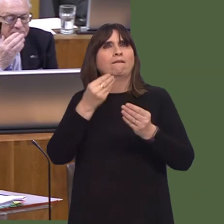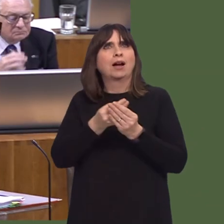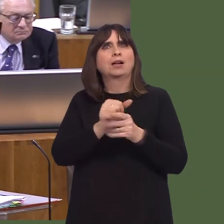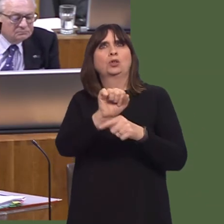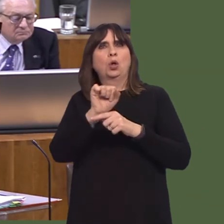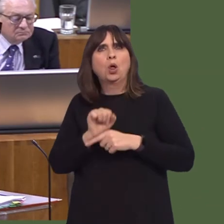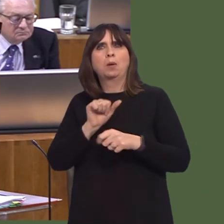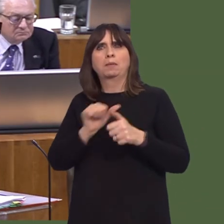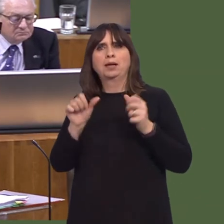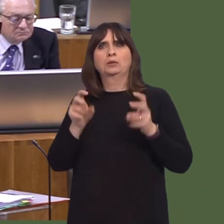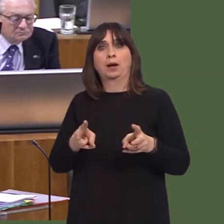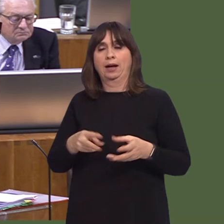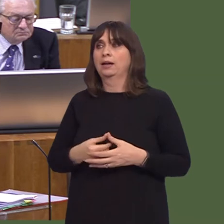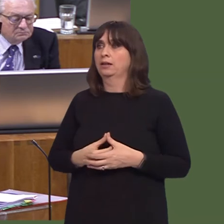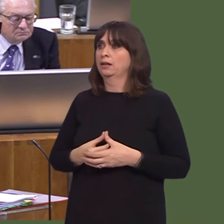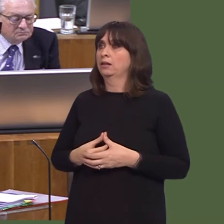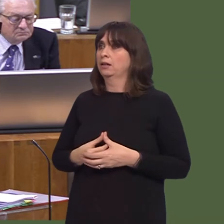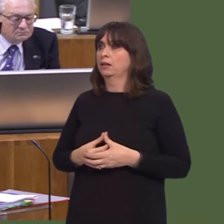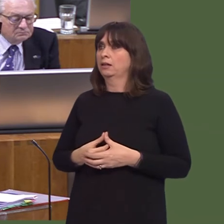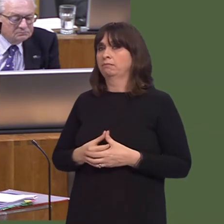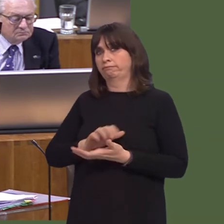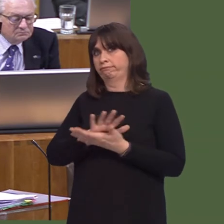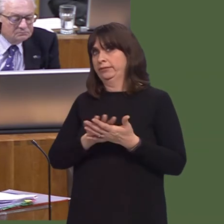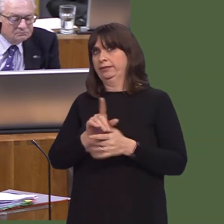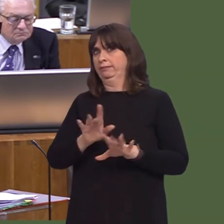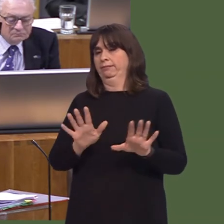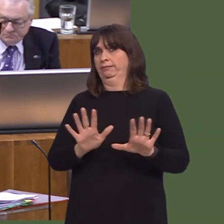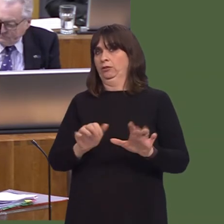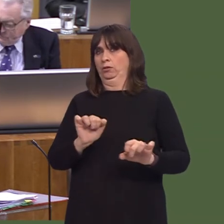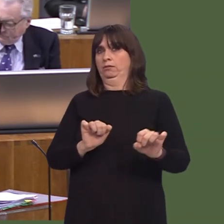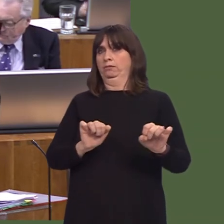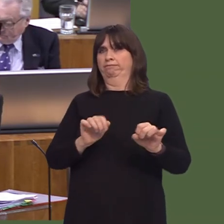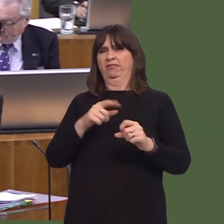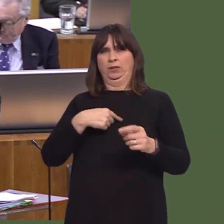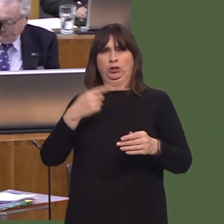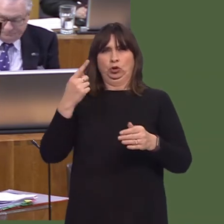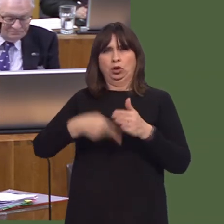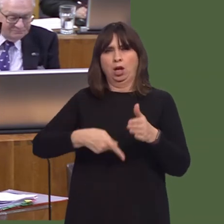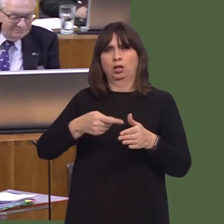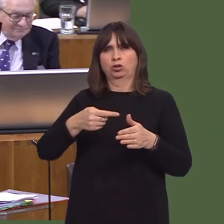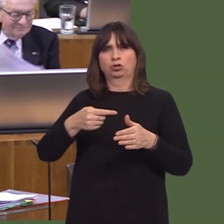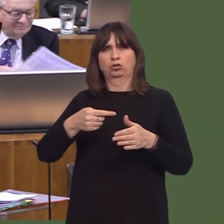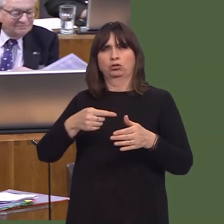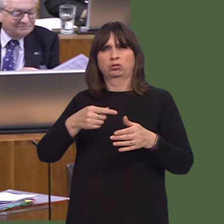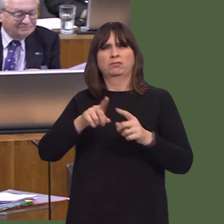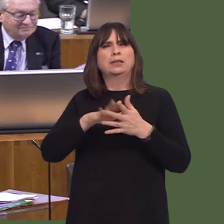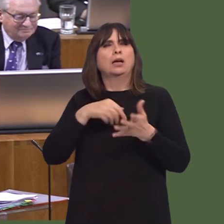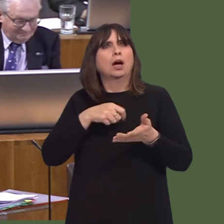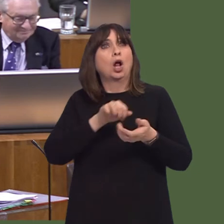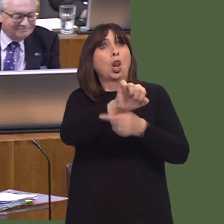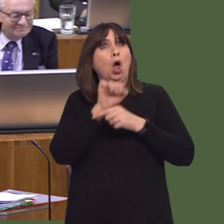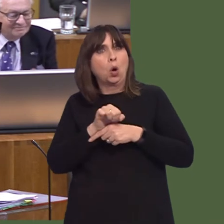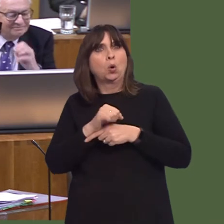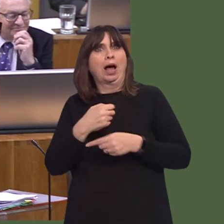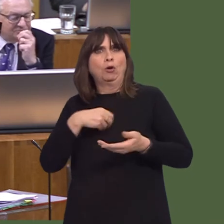Tydfil council needs to build on this record of success and that a decisive and objective